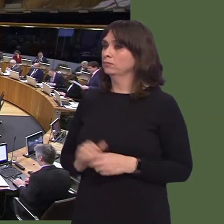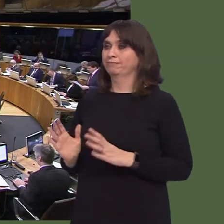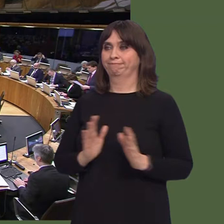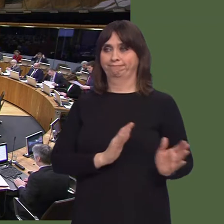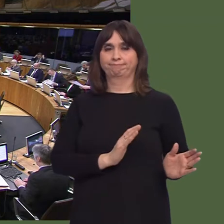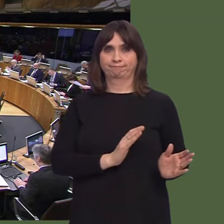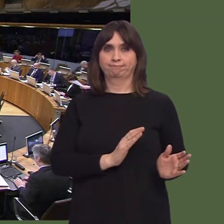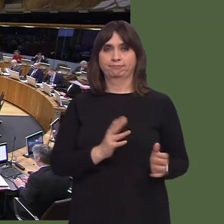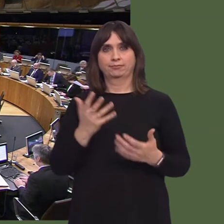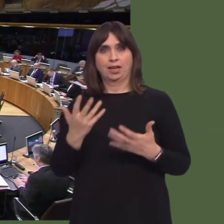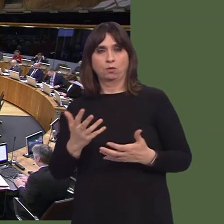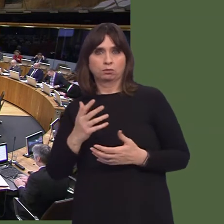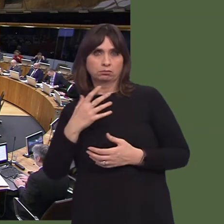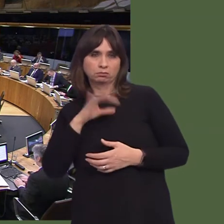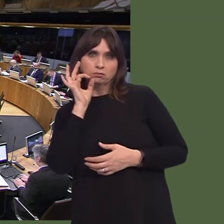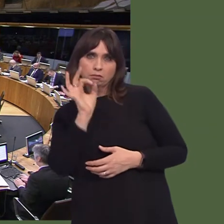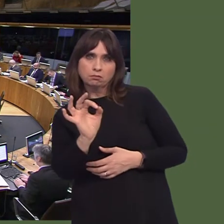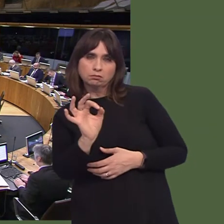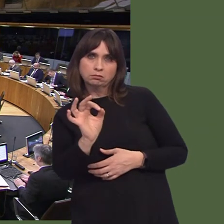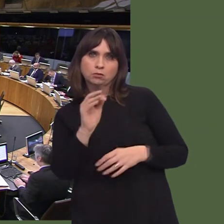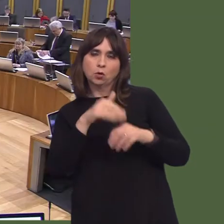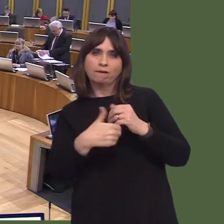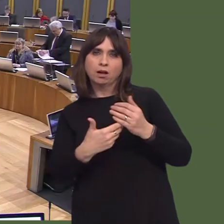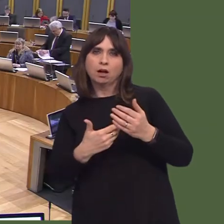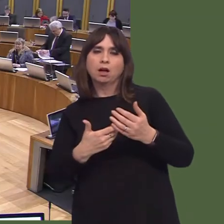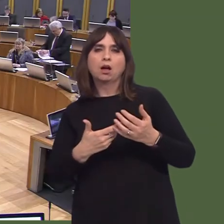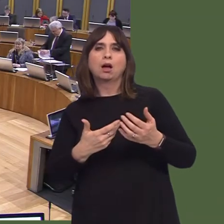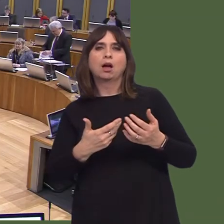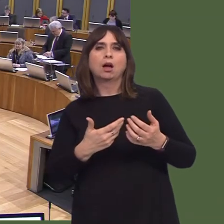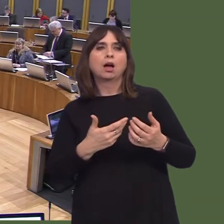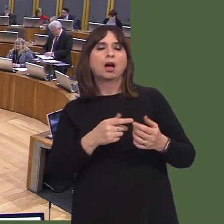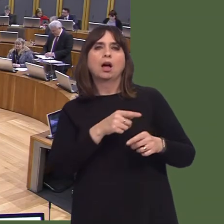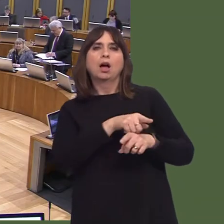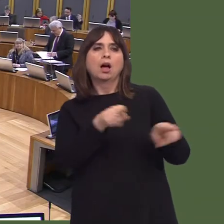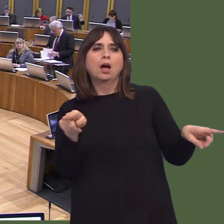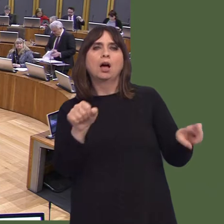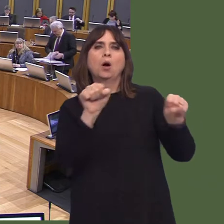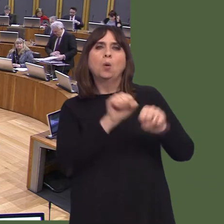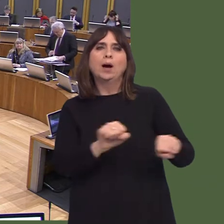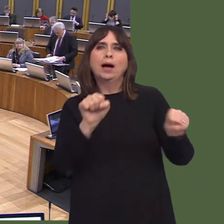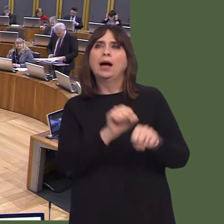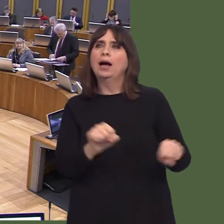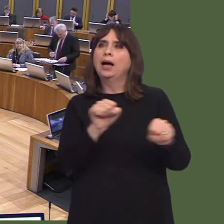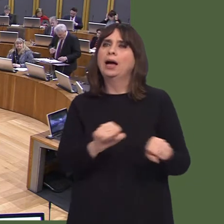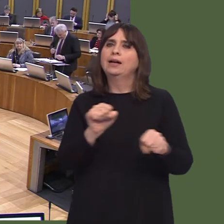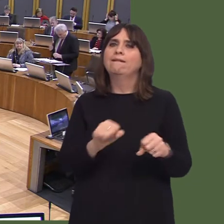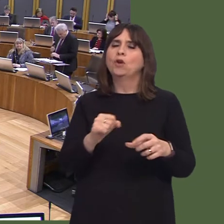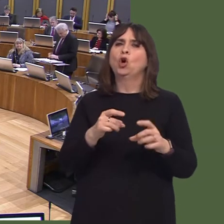had them expressed to meóbut also dealing with individuals who are at risk in a humane